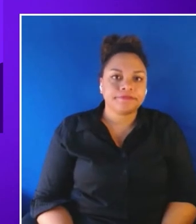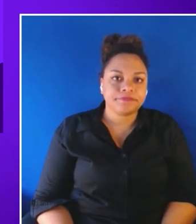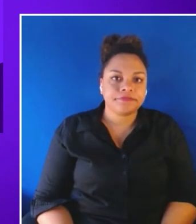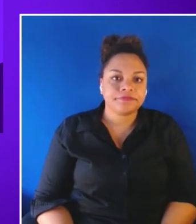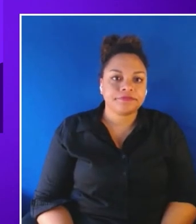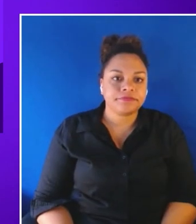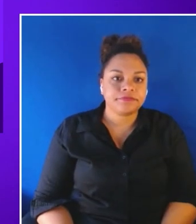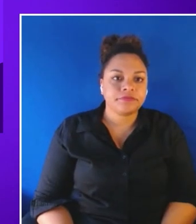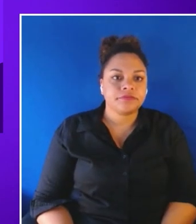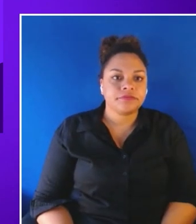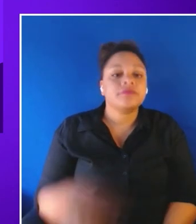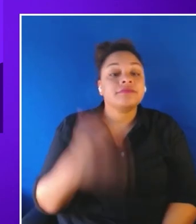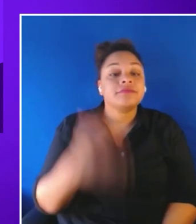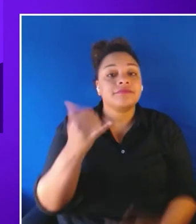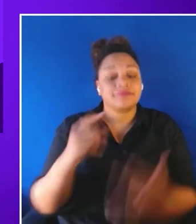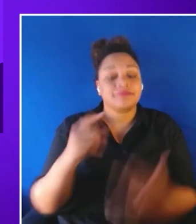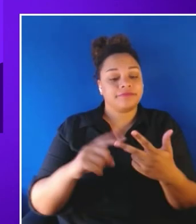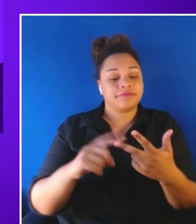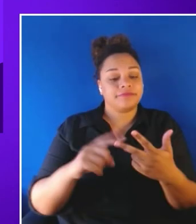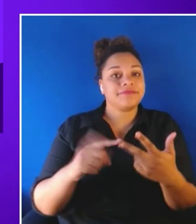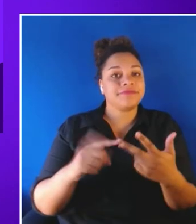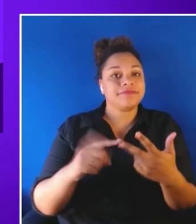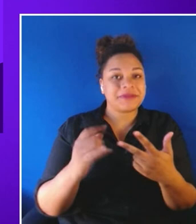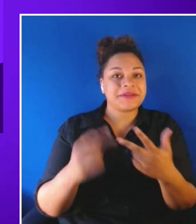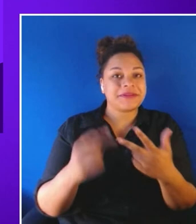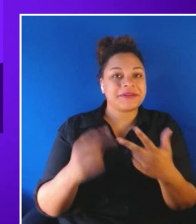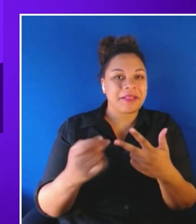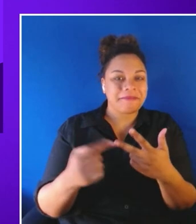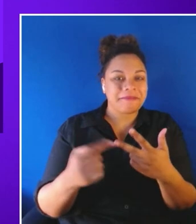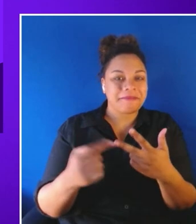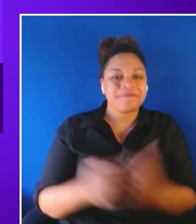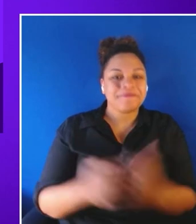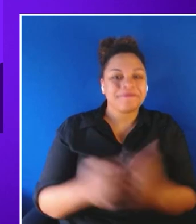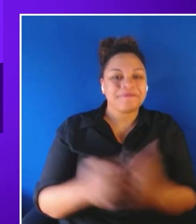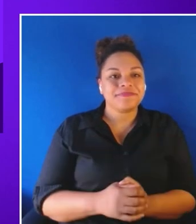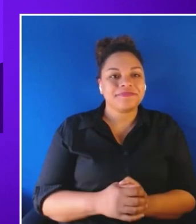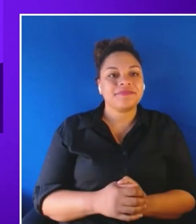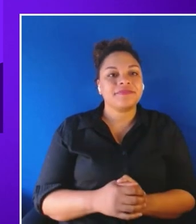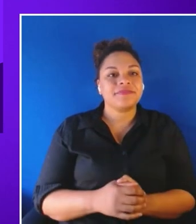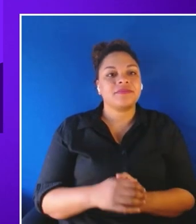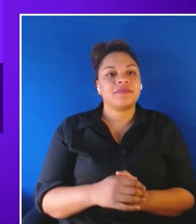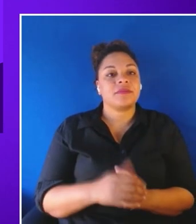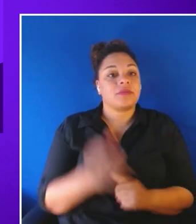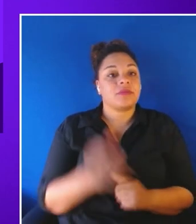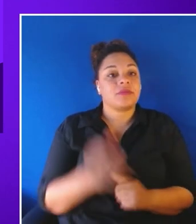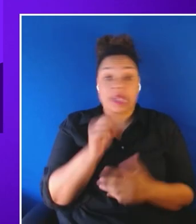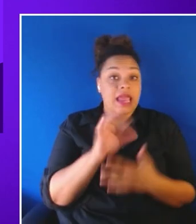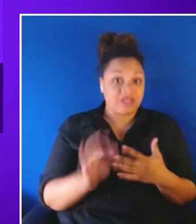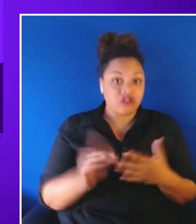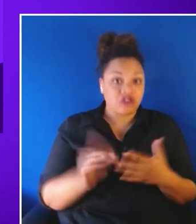and last example this is non-feature integration through learning design. And this is not a feature